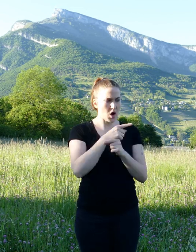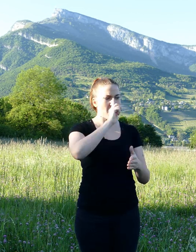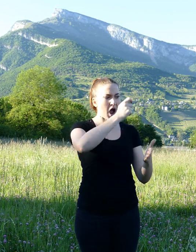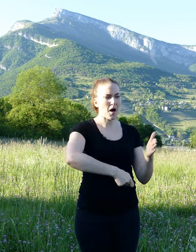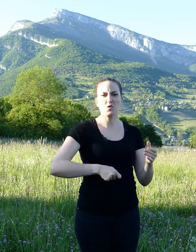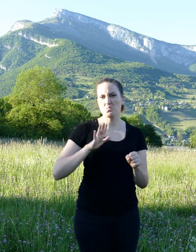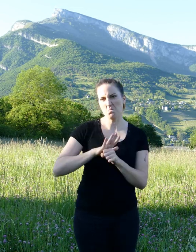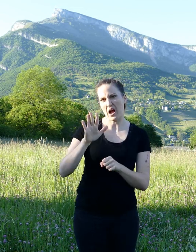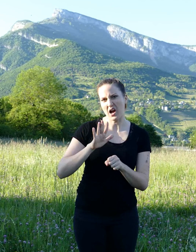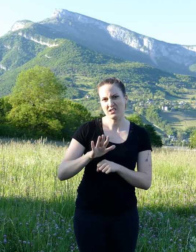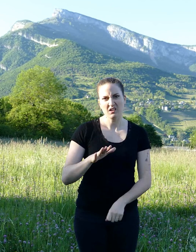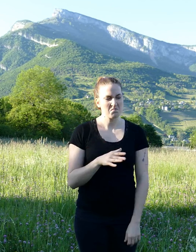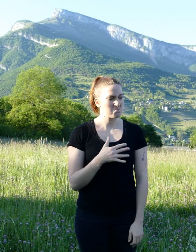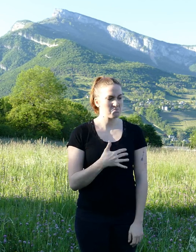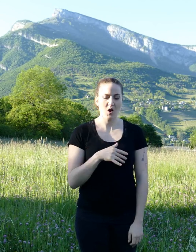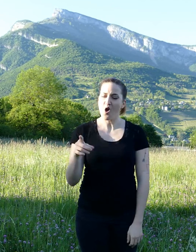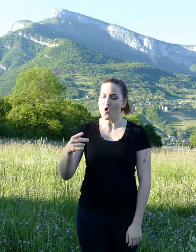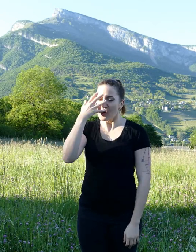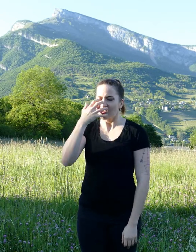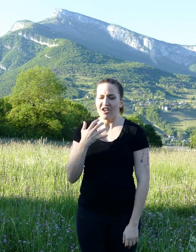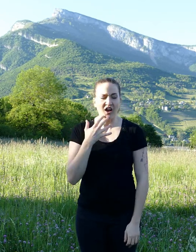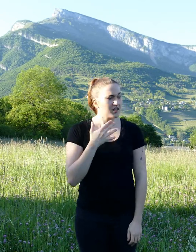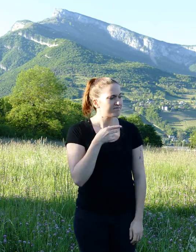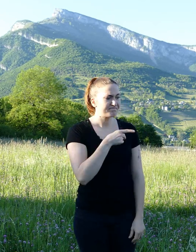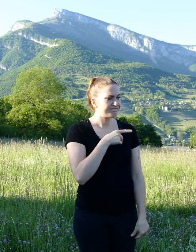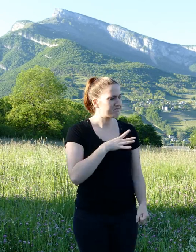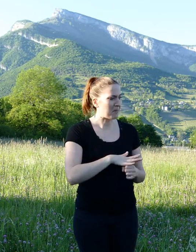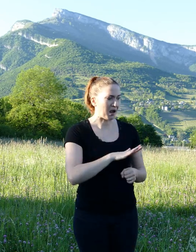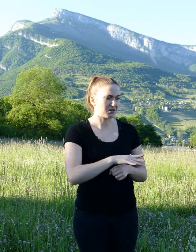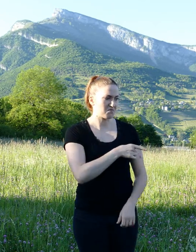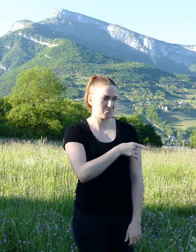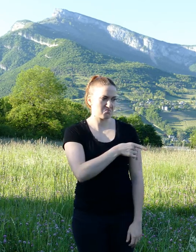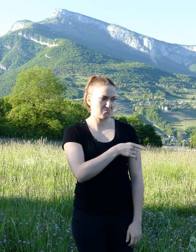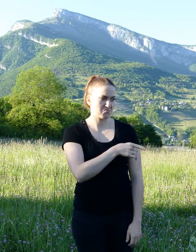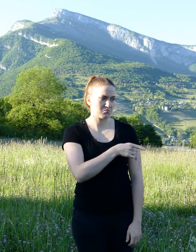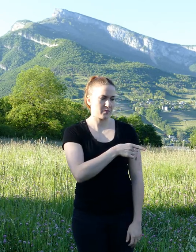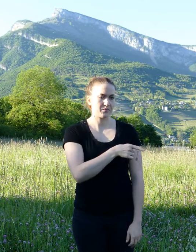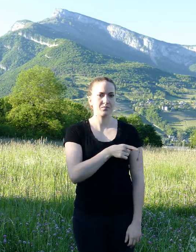the moral prejudice the young gerbil suffered from. The doe, guarantor of